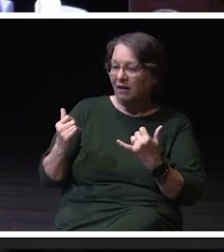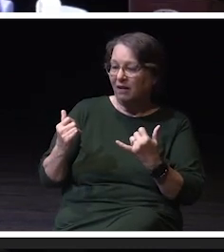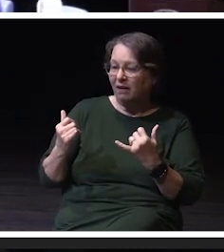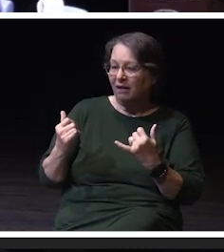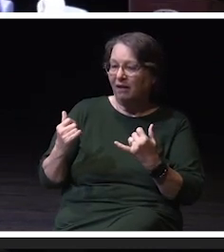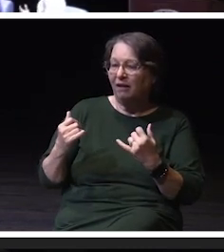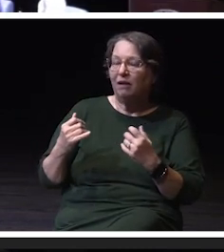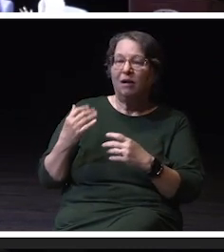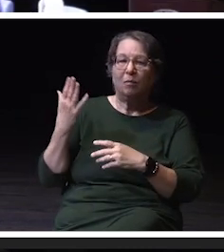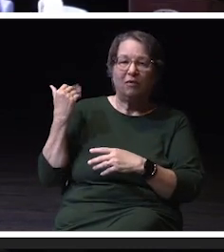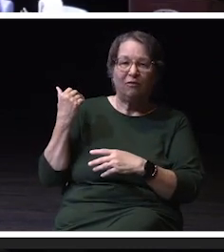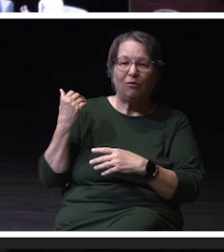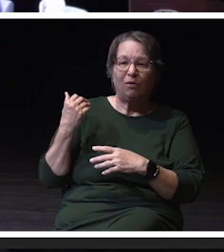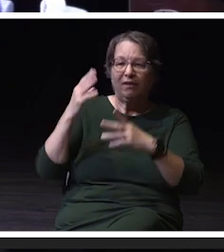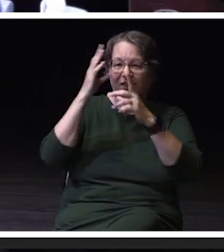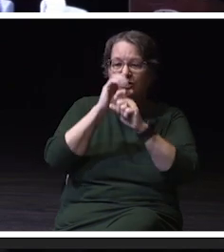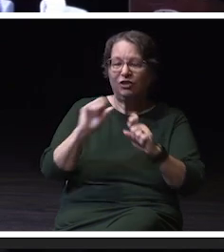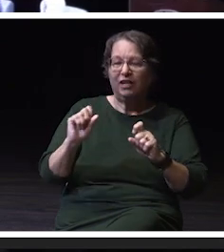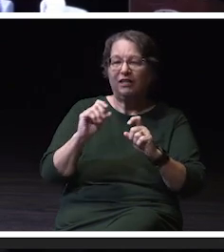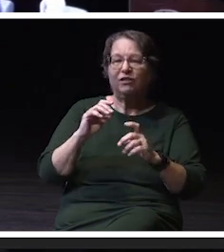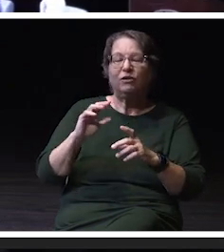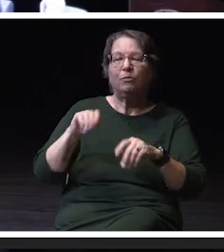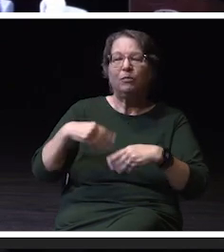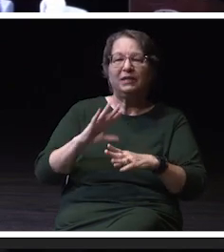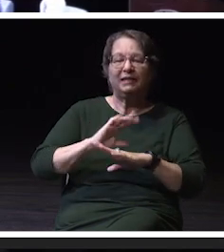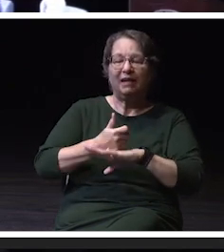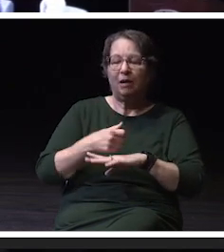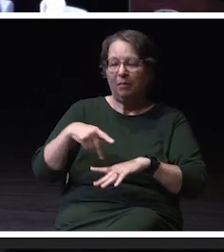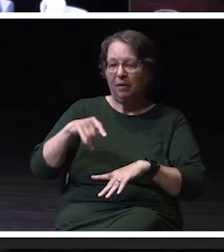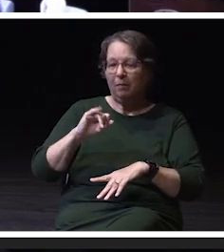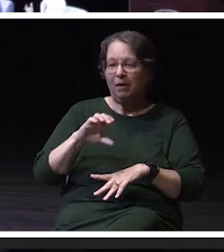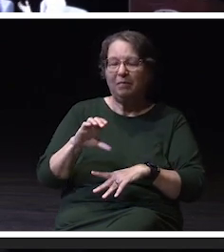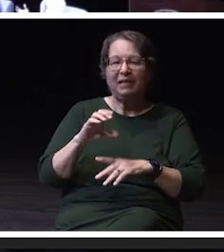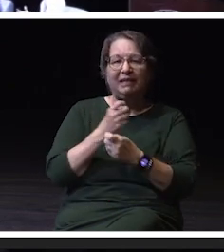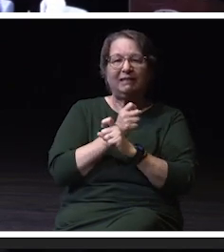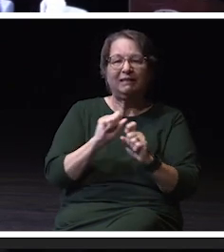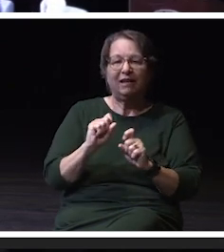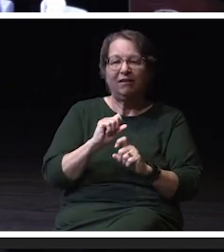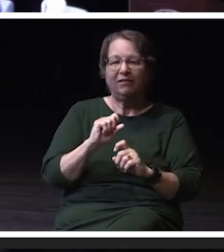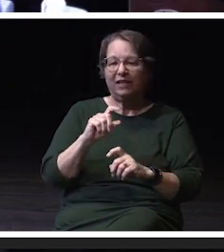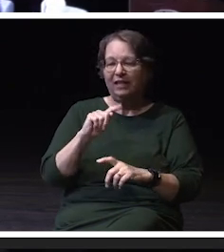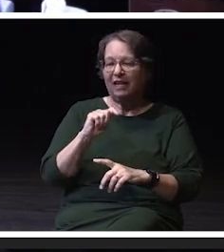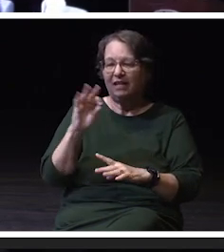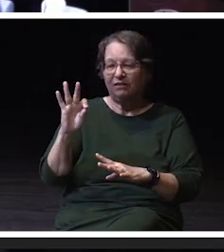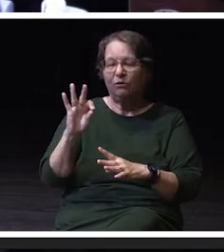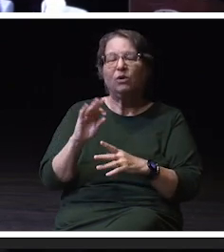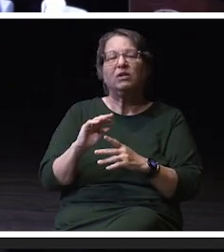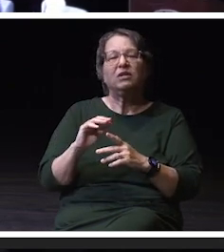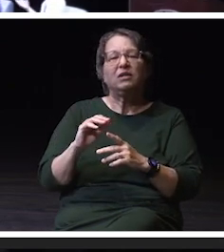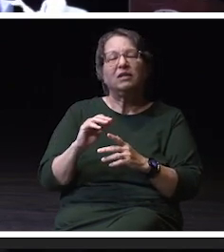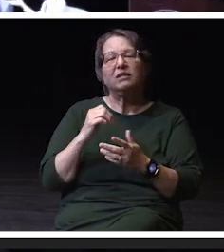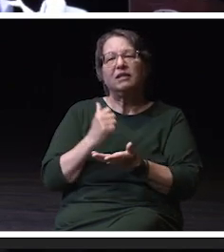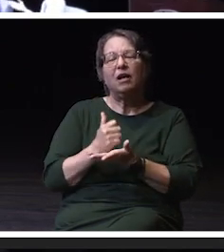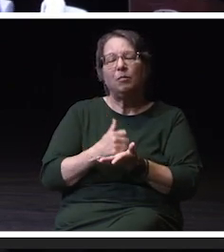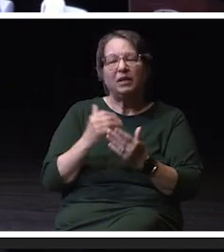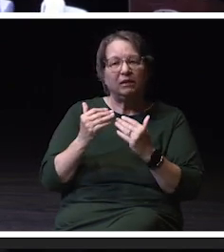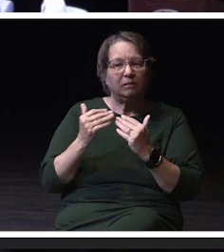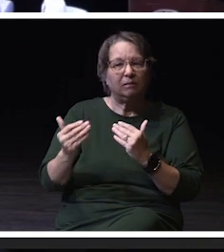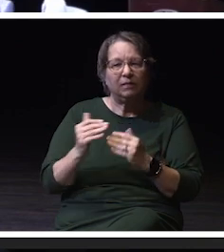charged a Public Safety Task Force, to look at a lot of different recommendations to move us forward in that space. I had had the pleasure of serving on the committee